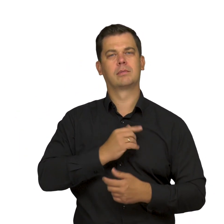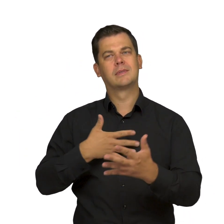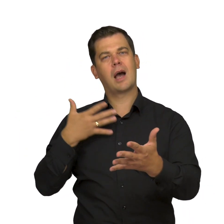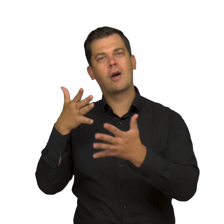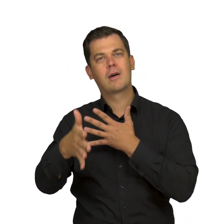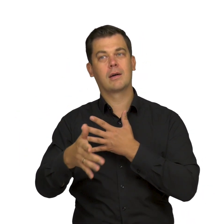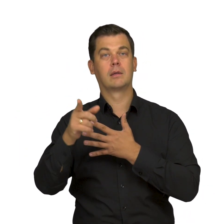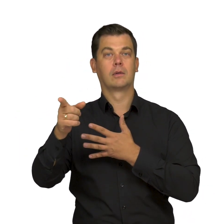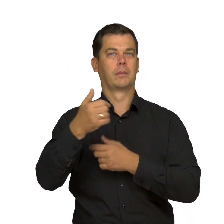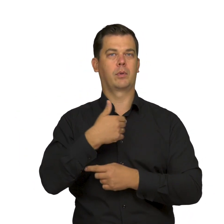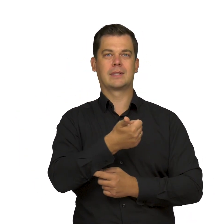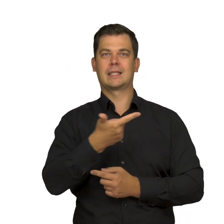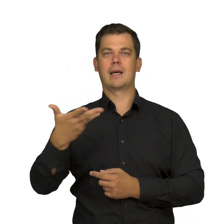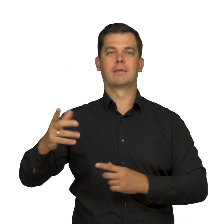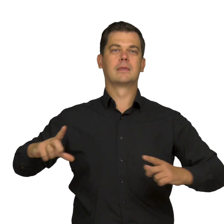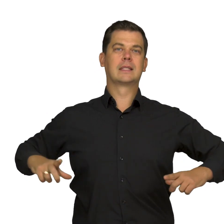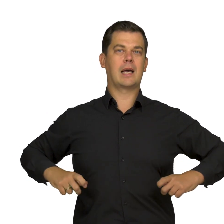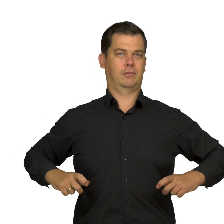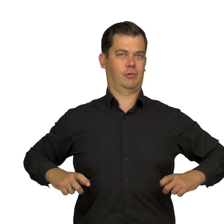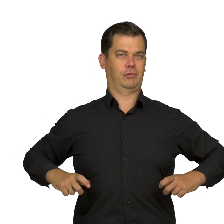for instance in his paintings from the Jealousy series,